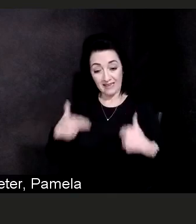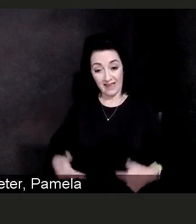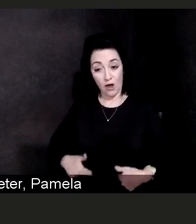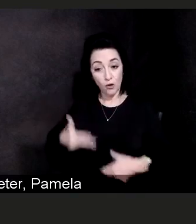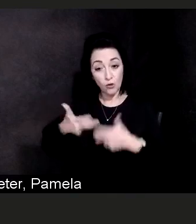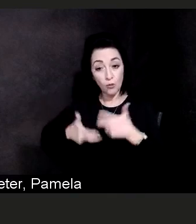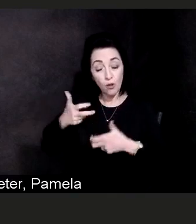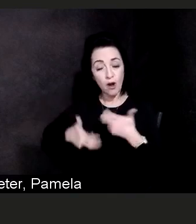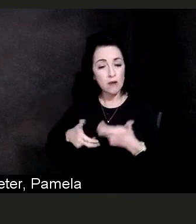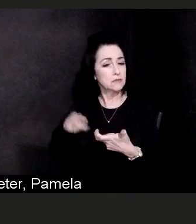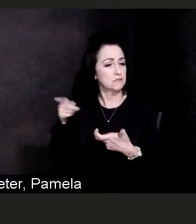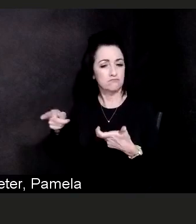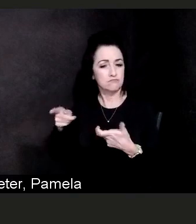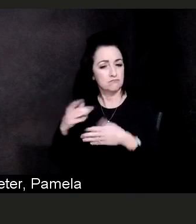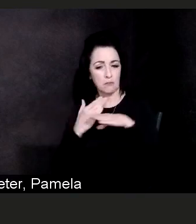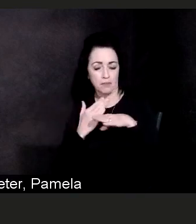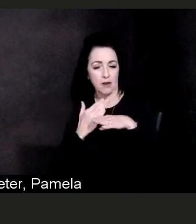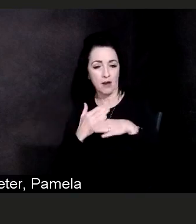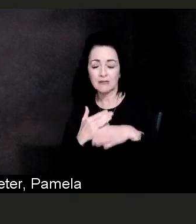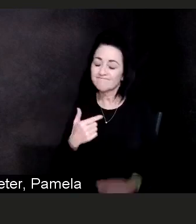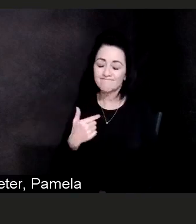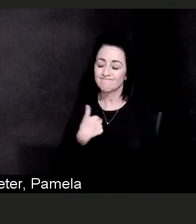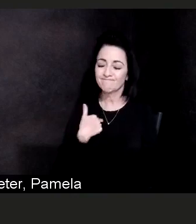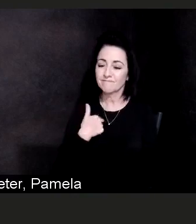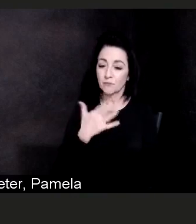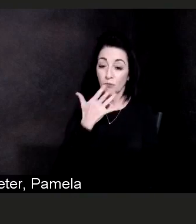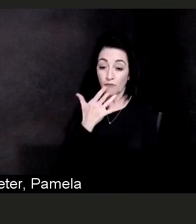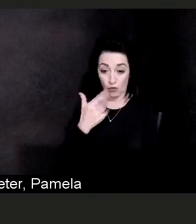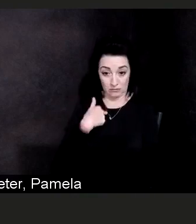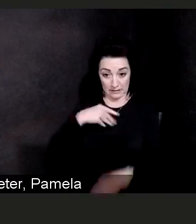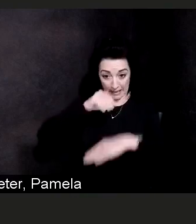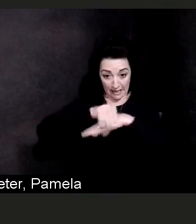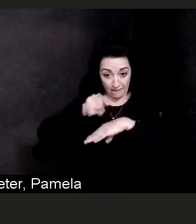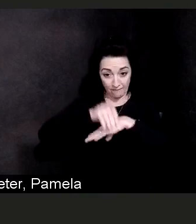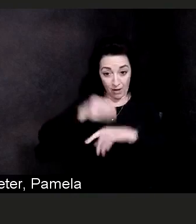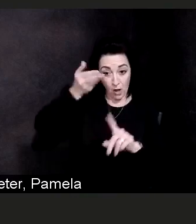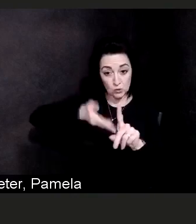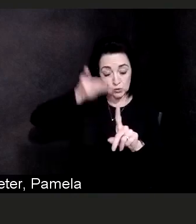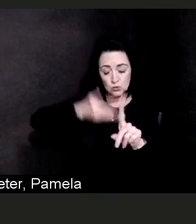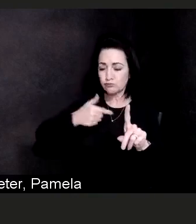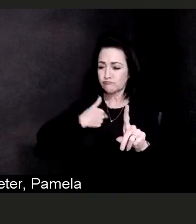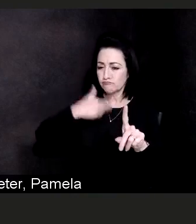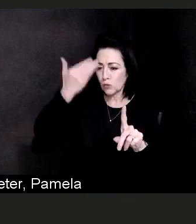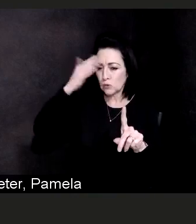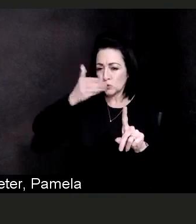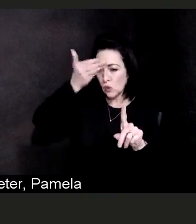I first I'm gonna tell you to please speak to your provider. So please talk to your healthcare member